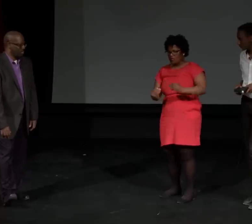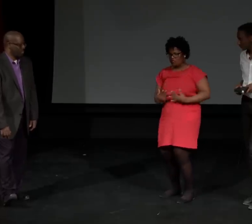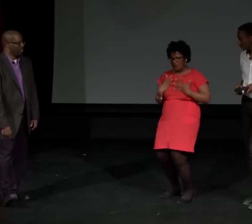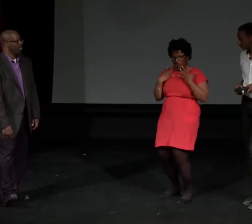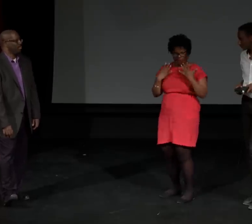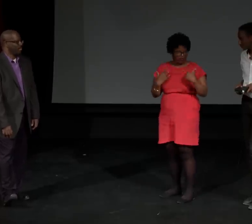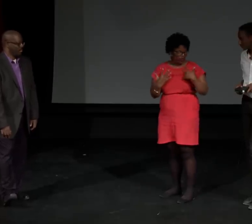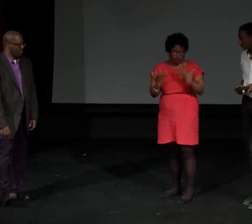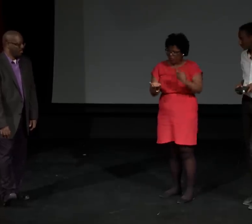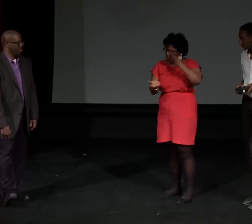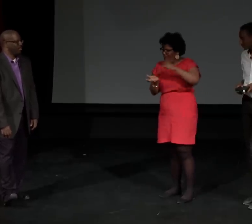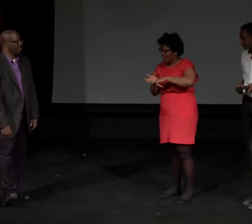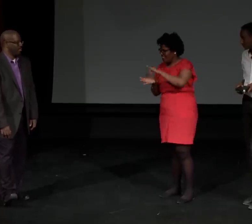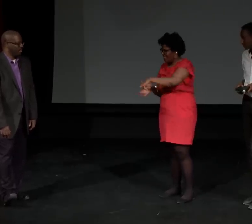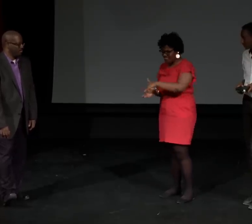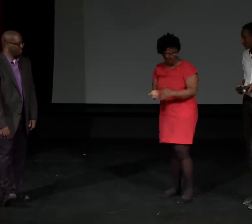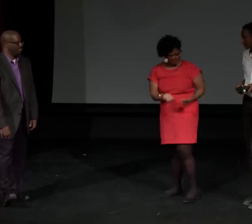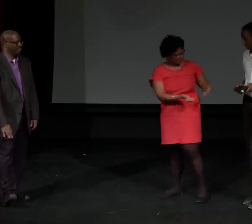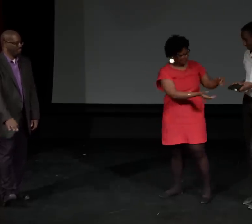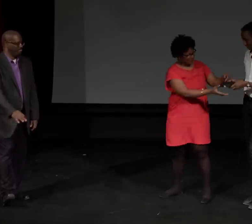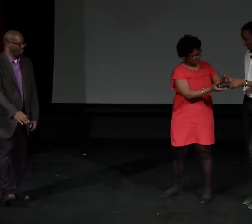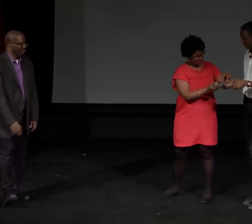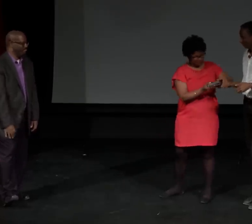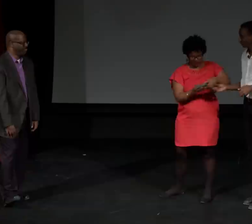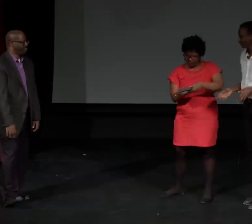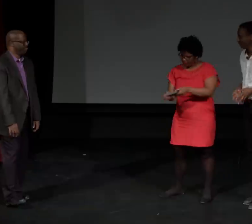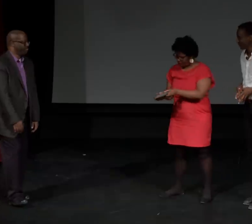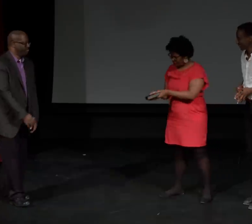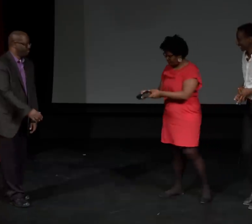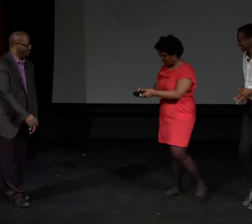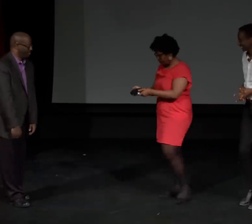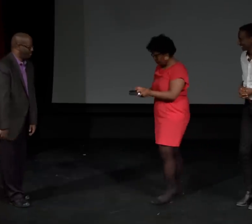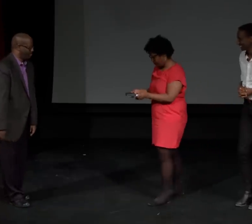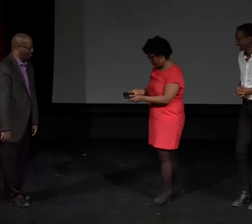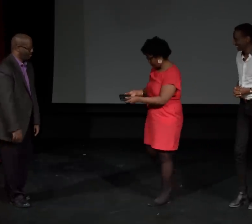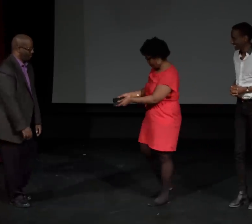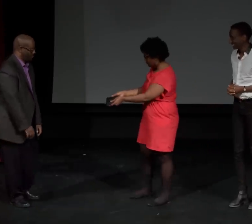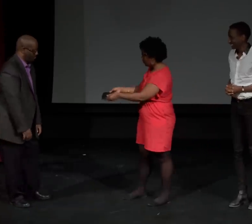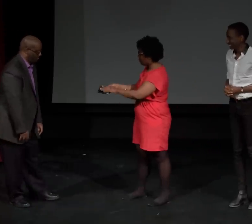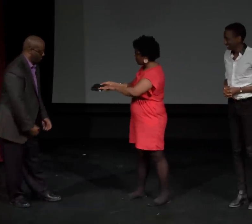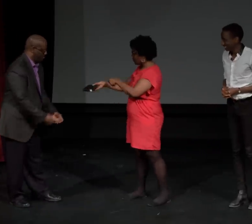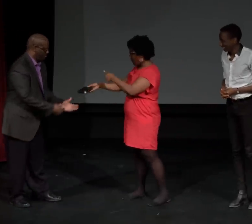because Nathie was that in our field and so are you.